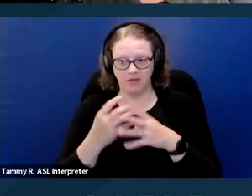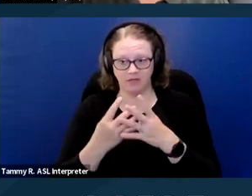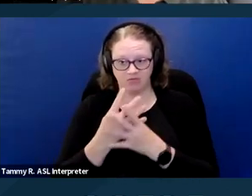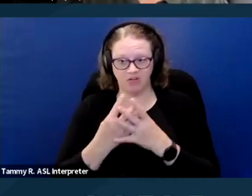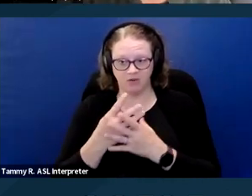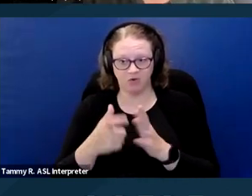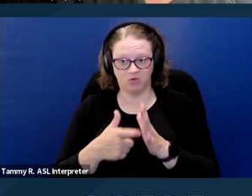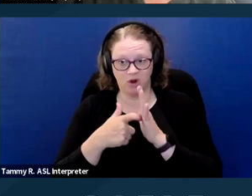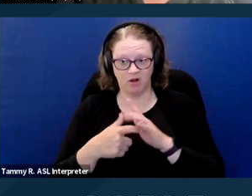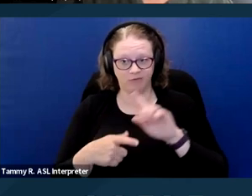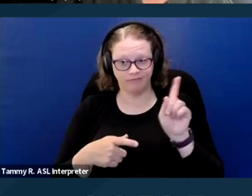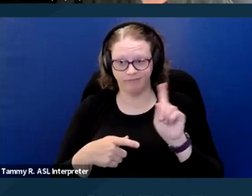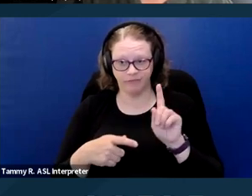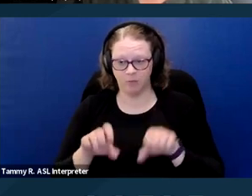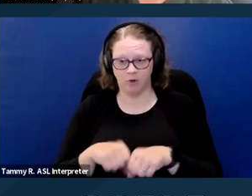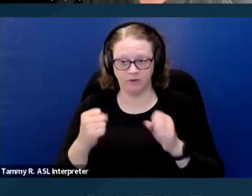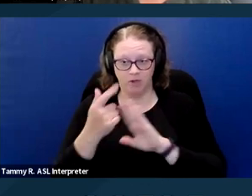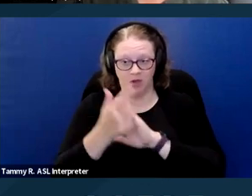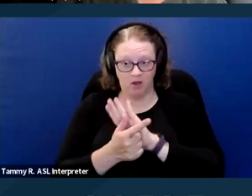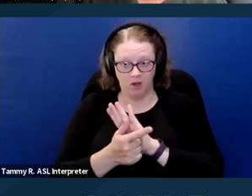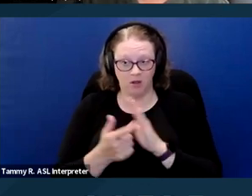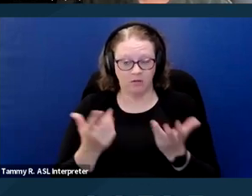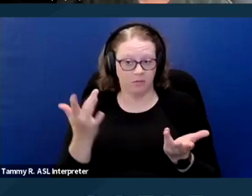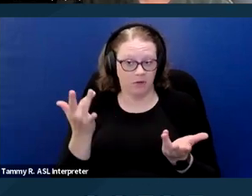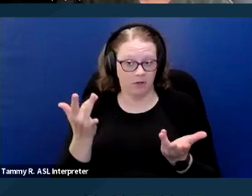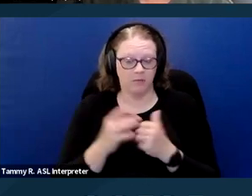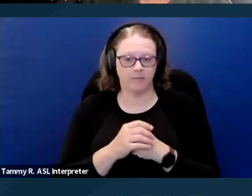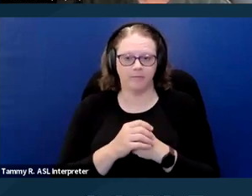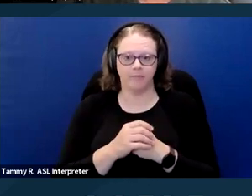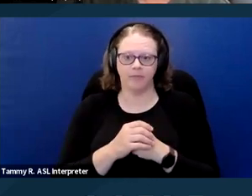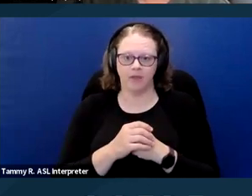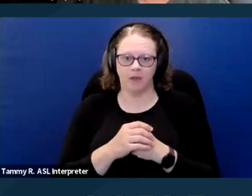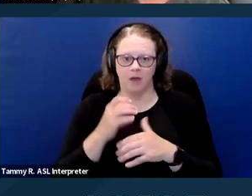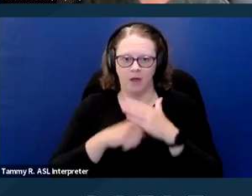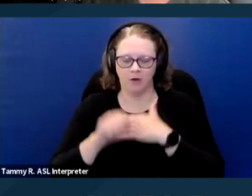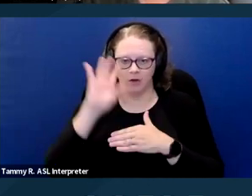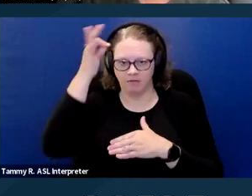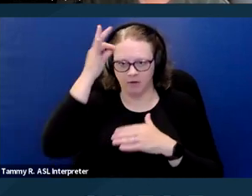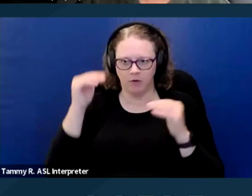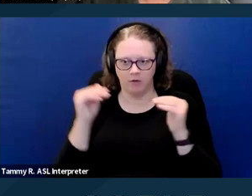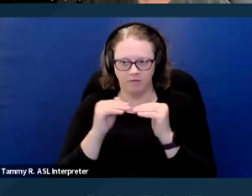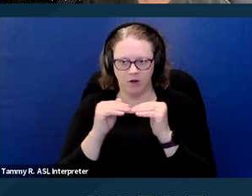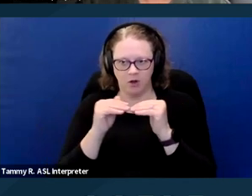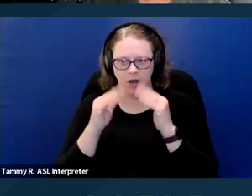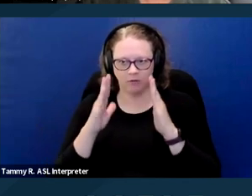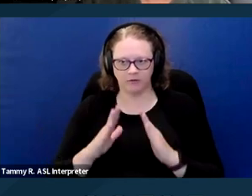for assistance animals violates fair housing law. Under Federal Fair Housing Law and State as well,